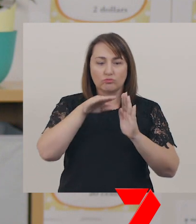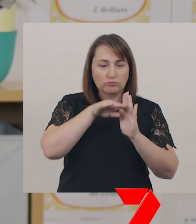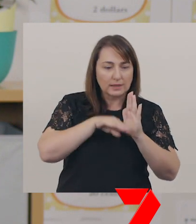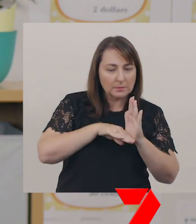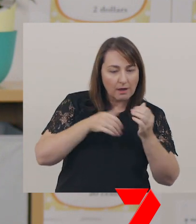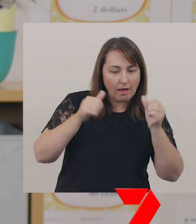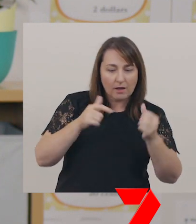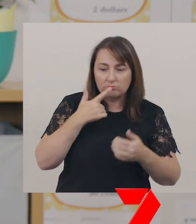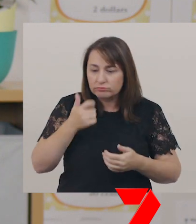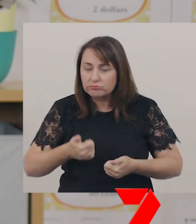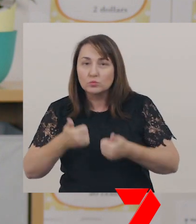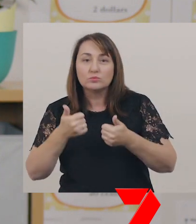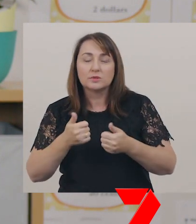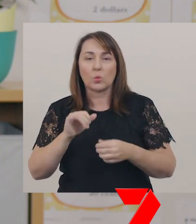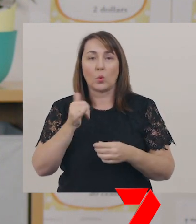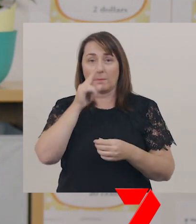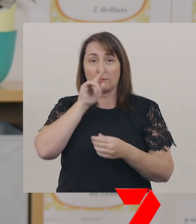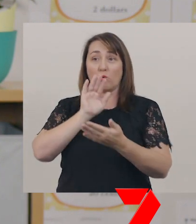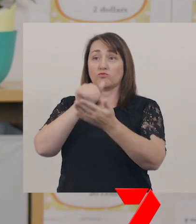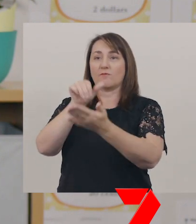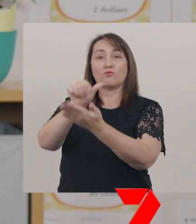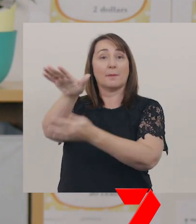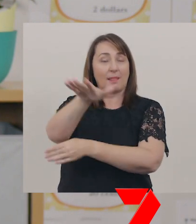or that people get to their destination,